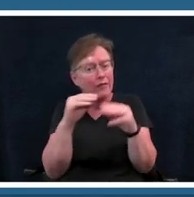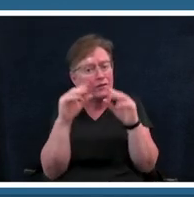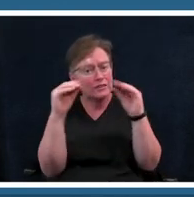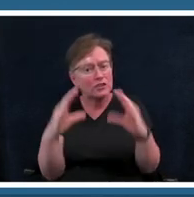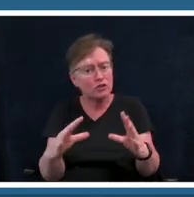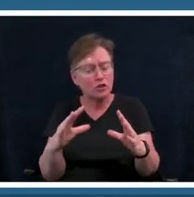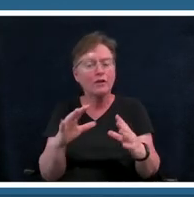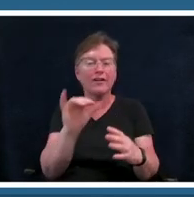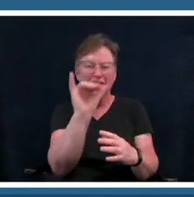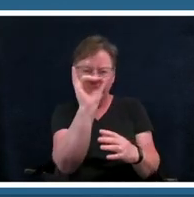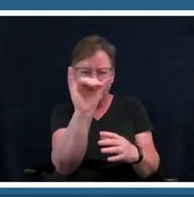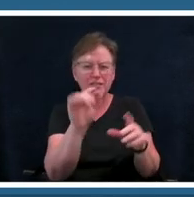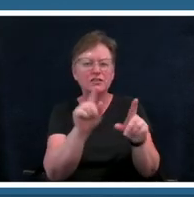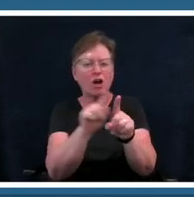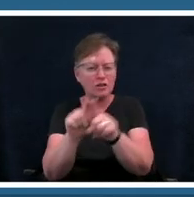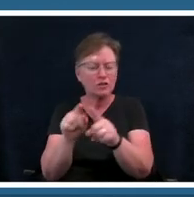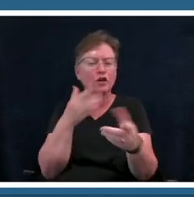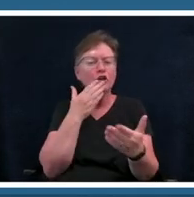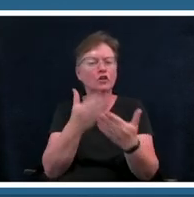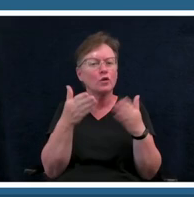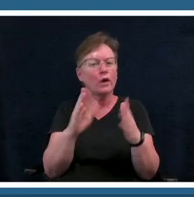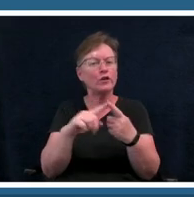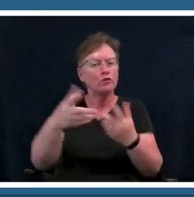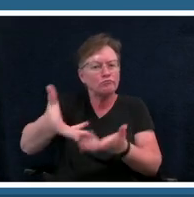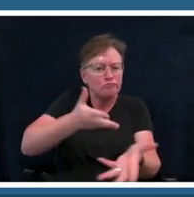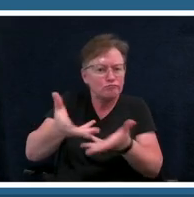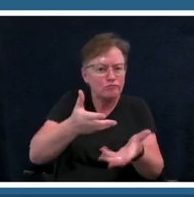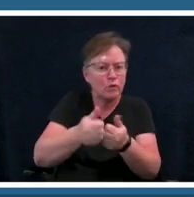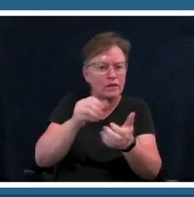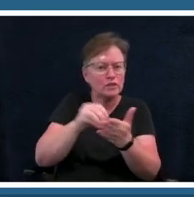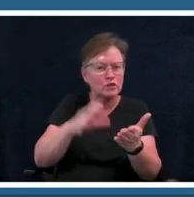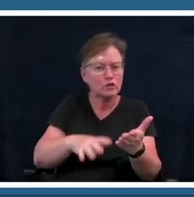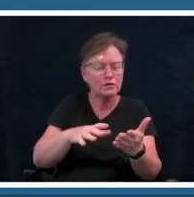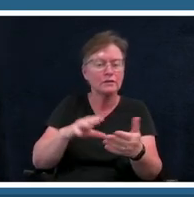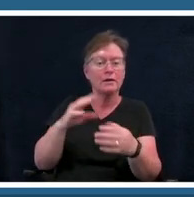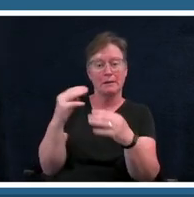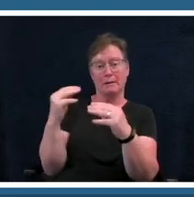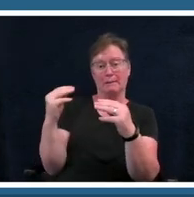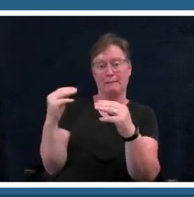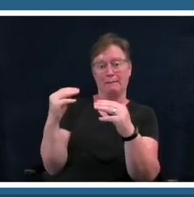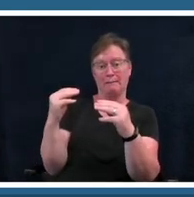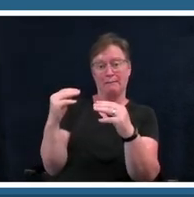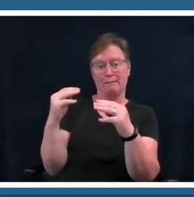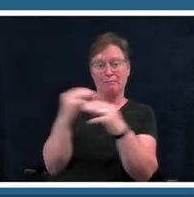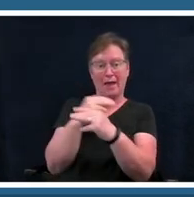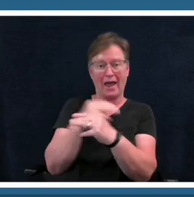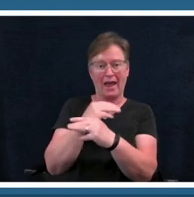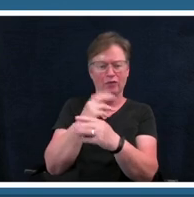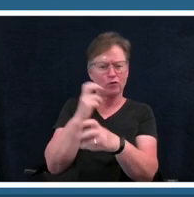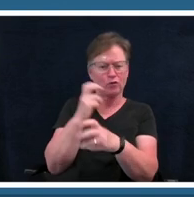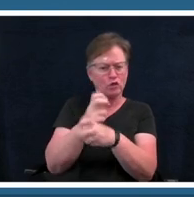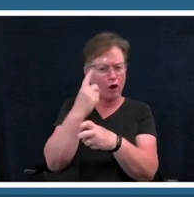to engage with your students i know that math was a troublesome subject for me